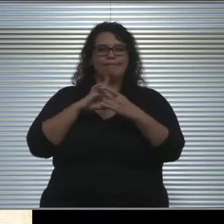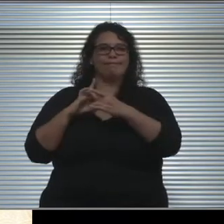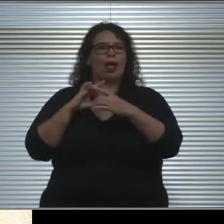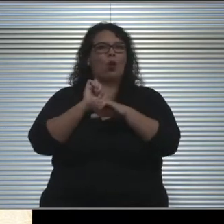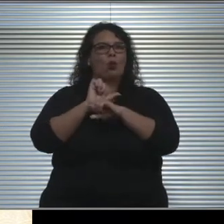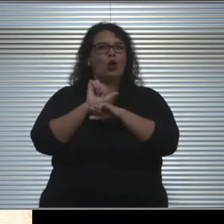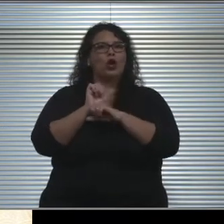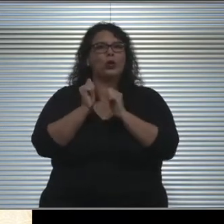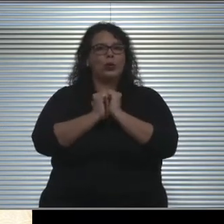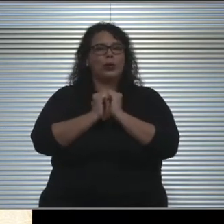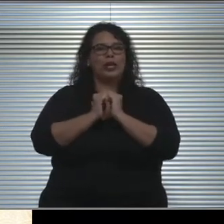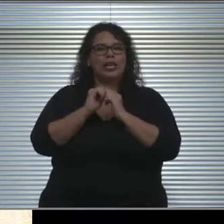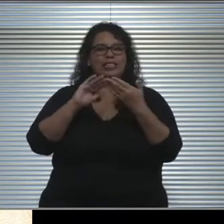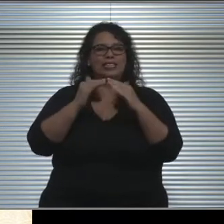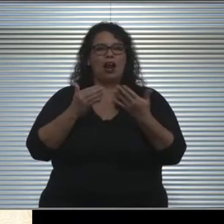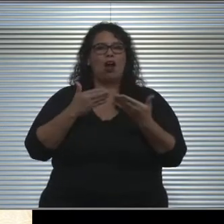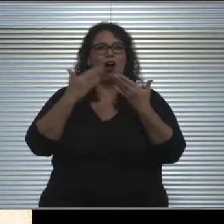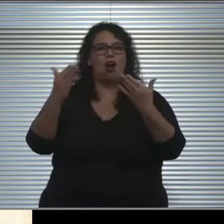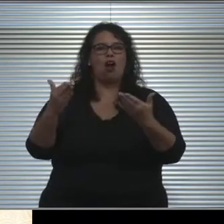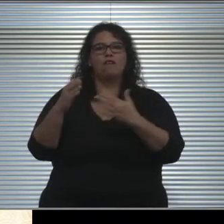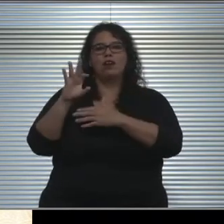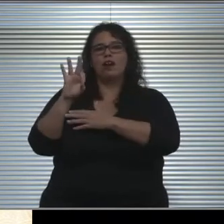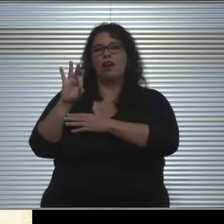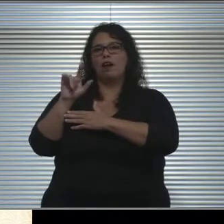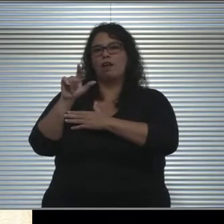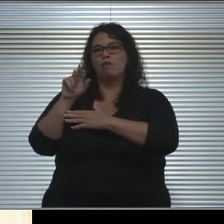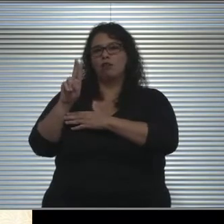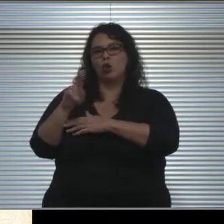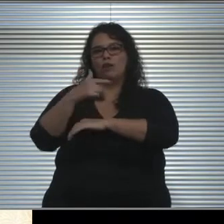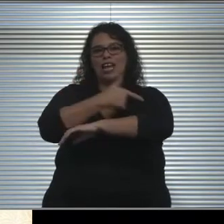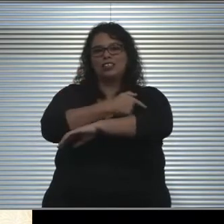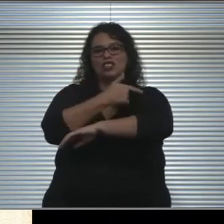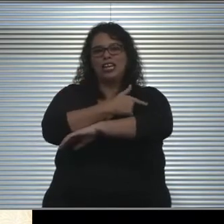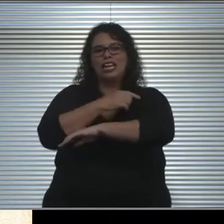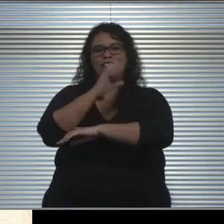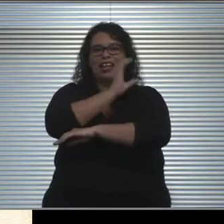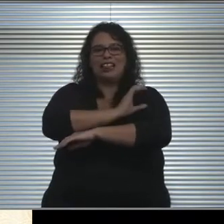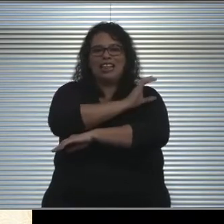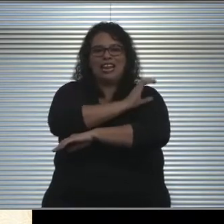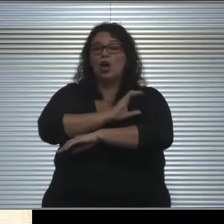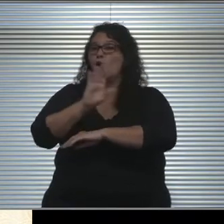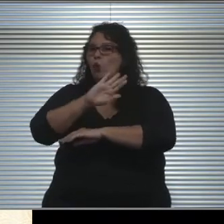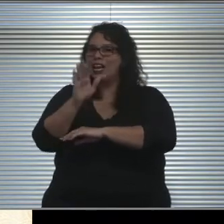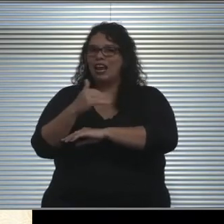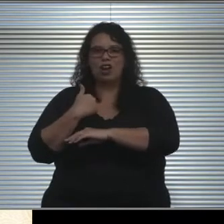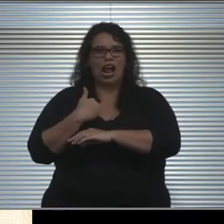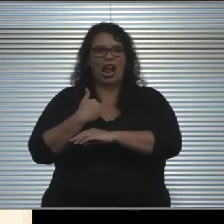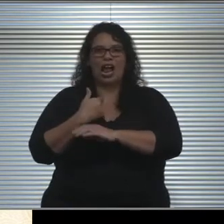offered flu vaccination clinics prior, we have never had the requirement, or any condition of employment,